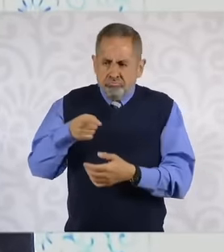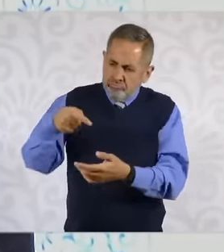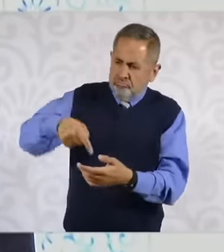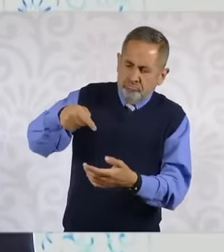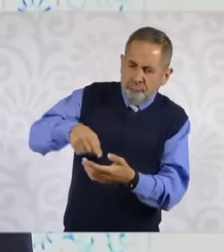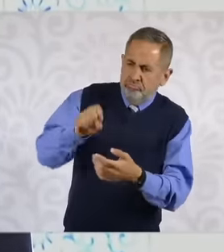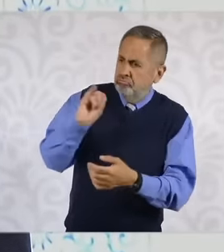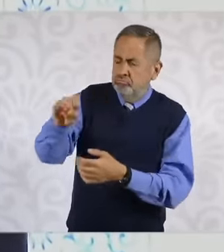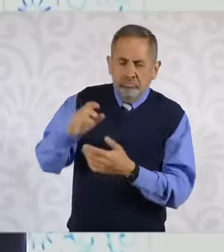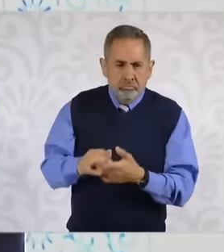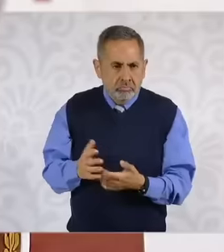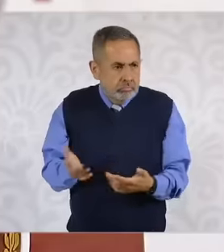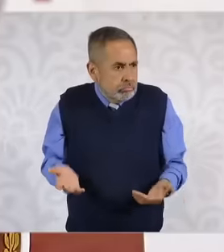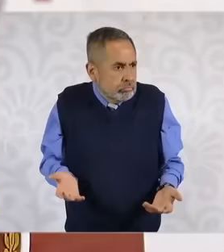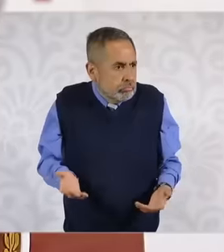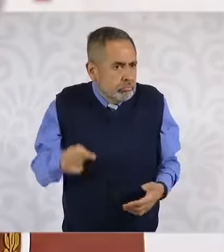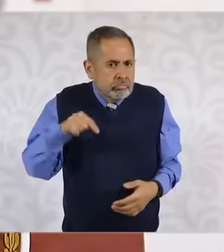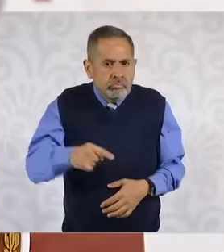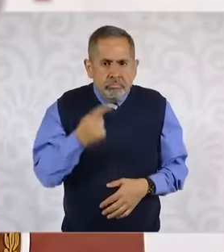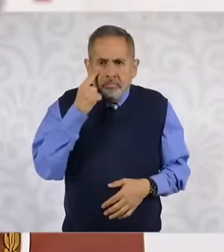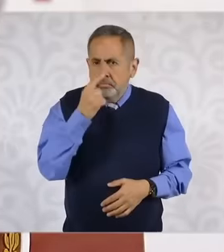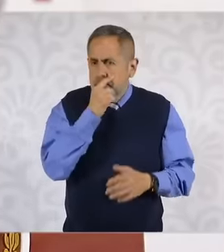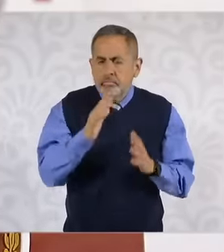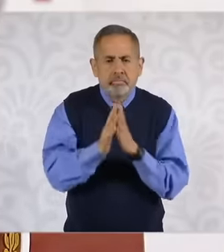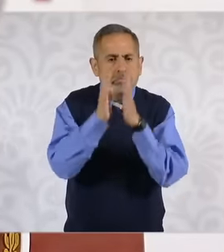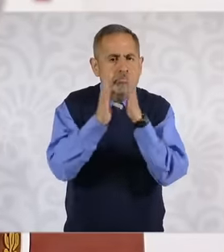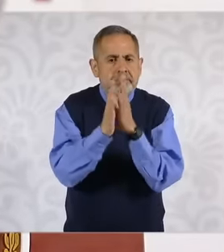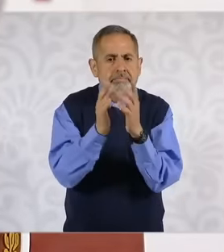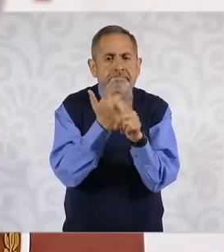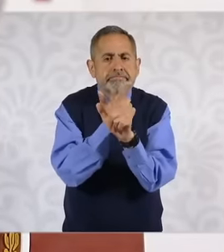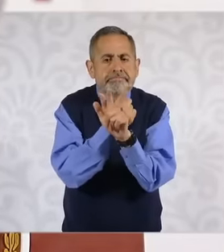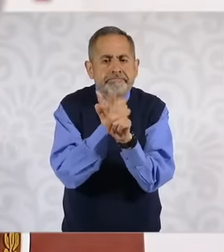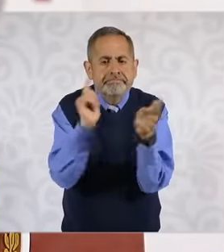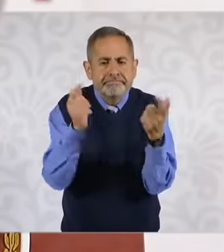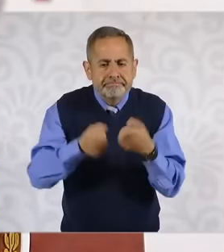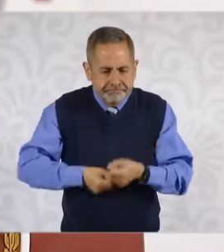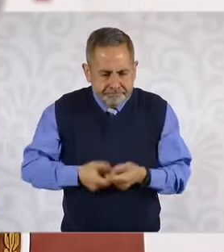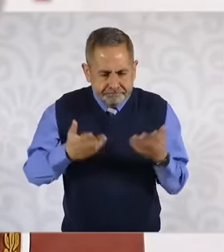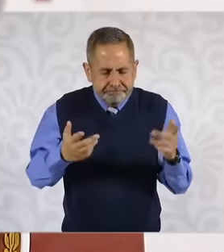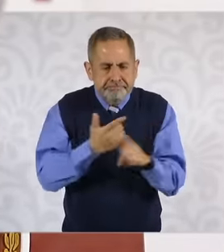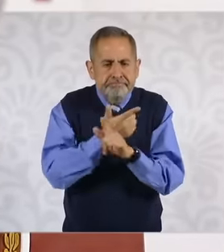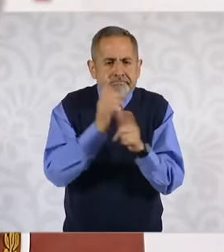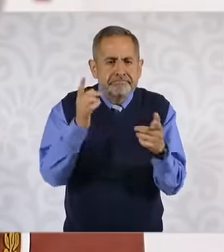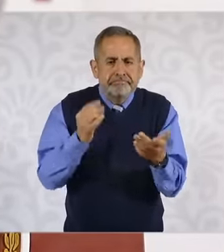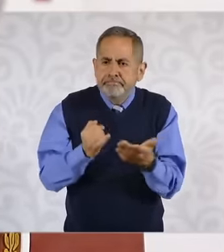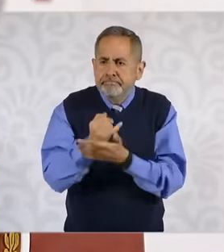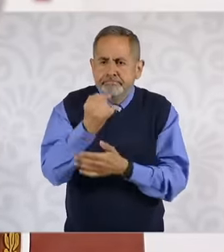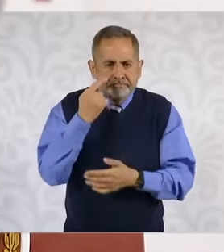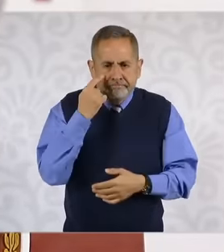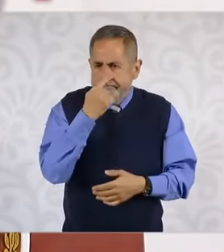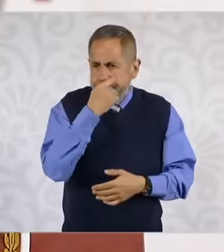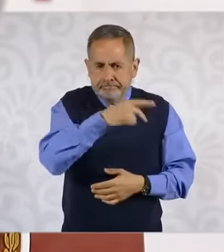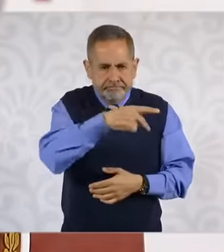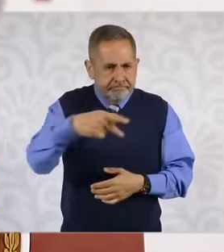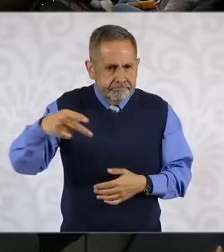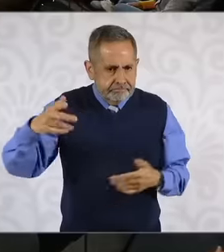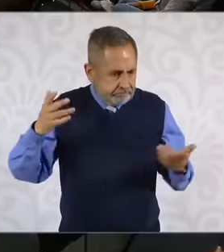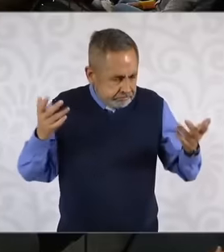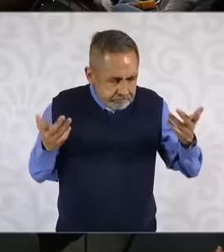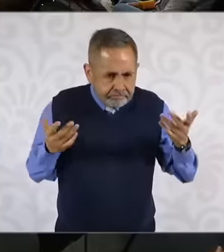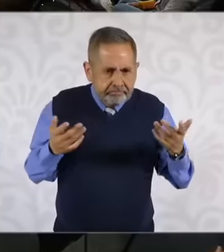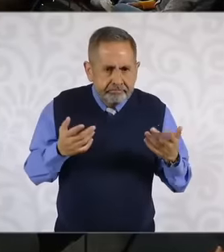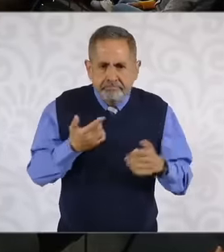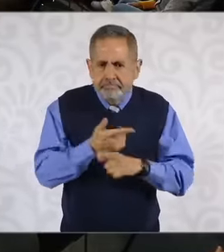are we not? democracy there is freedom of expression freedom of demonstration freedom of Well,